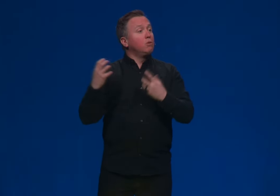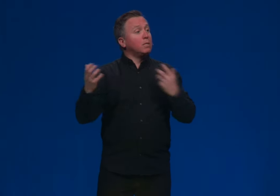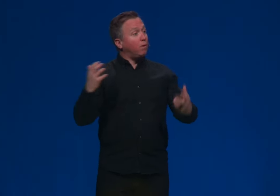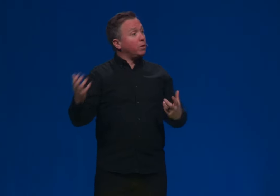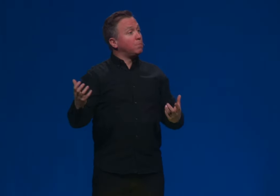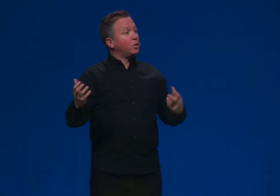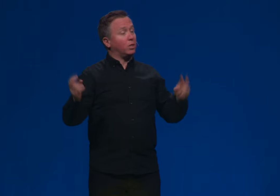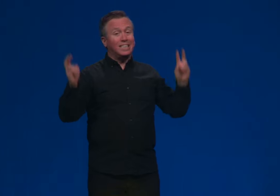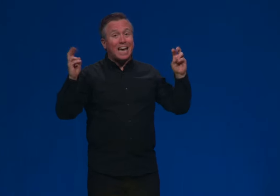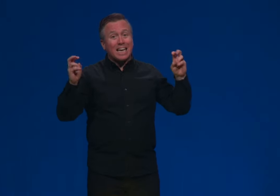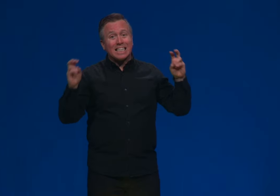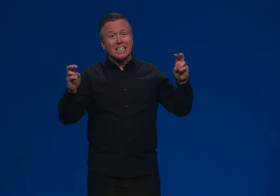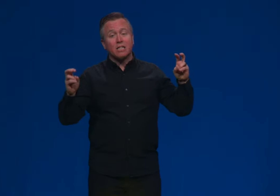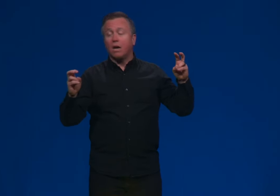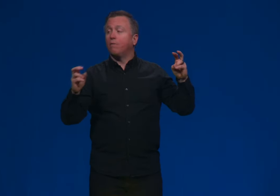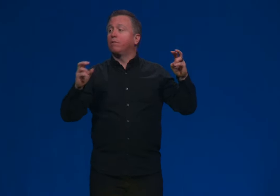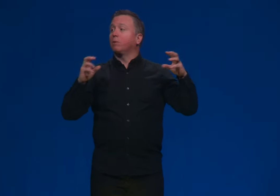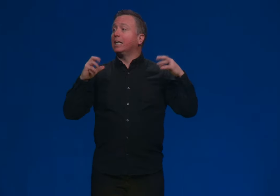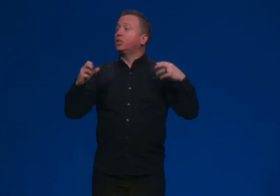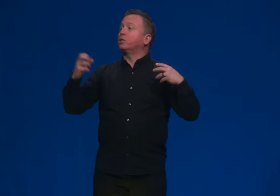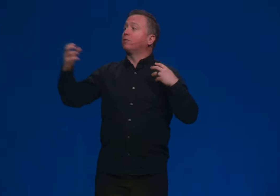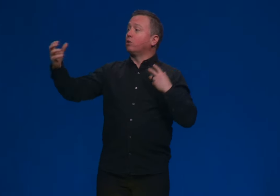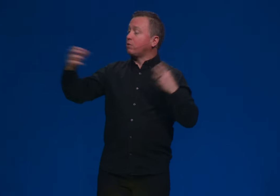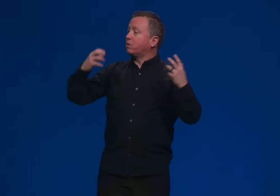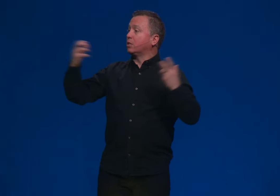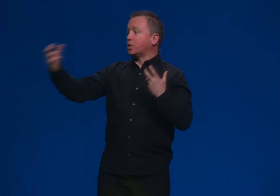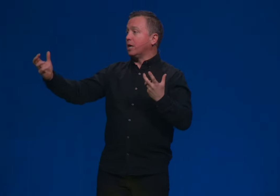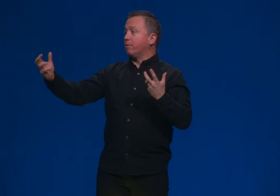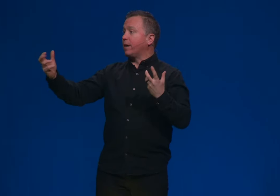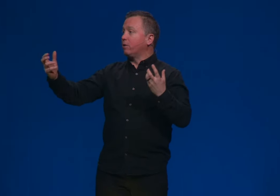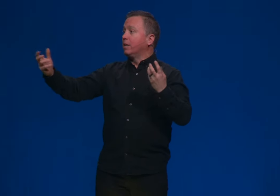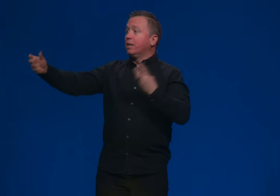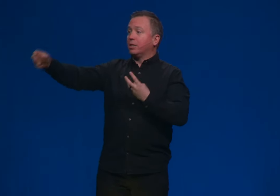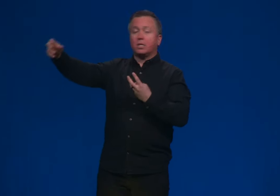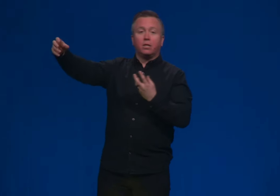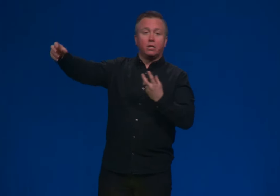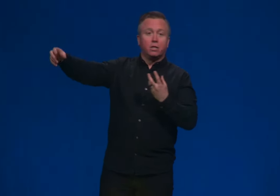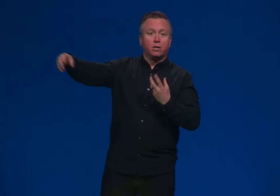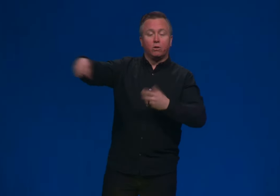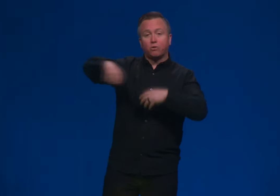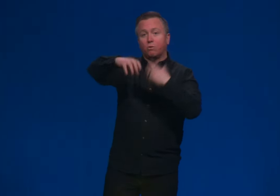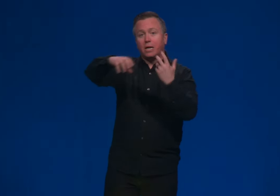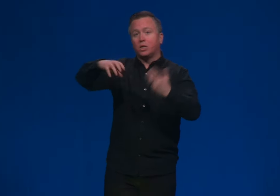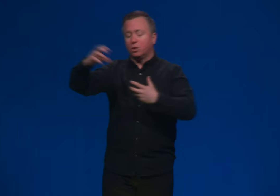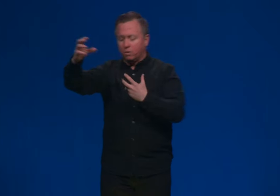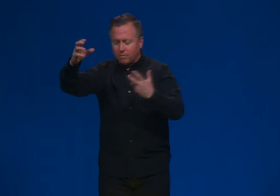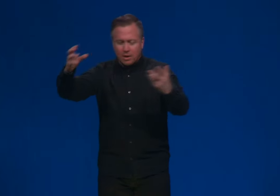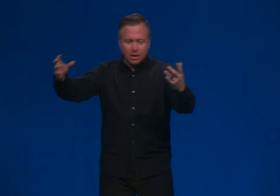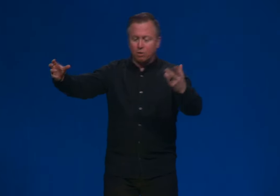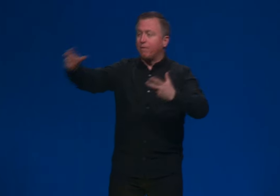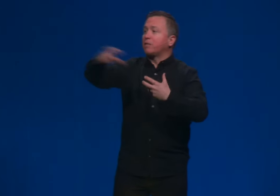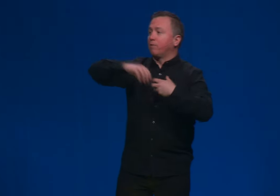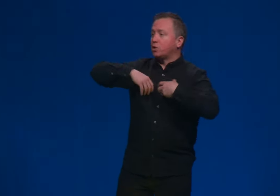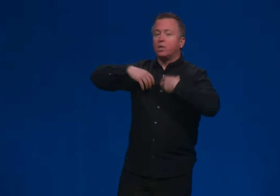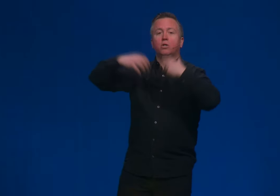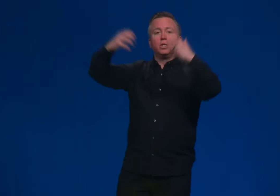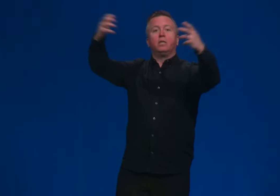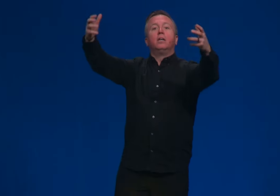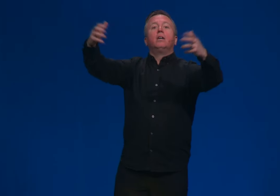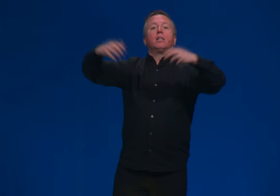Humans have always measured days of the relation of the earth to the sun, Right. Or the Earth's rotation or, you know, vice versa using language, phenomenological language that describe what we see.